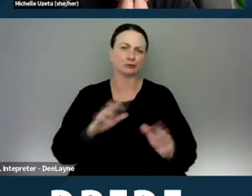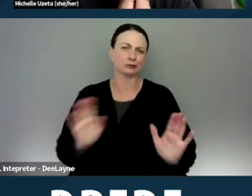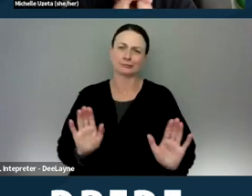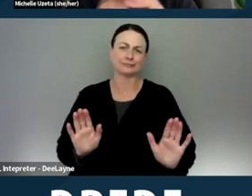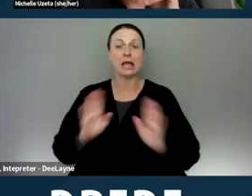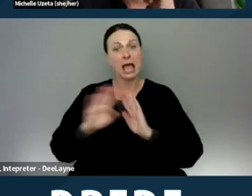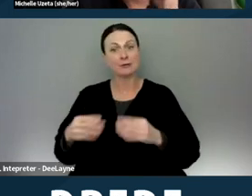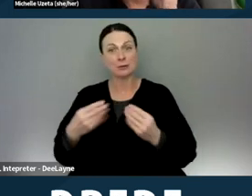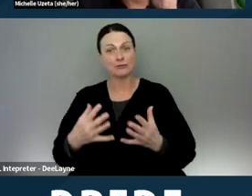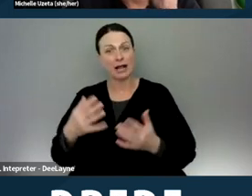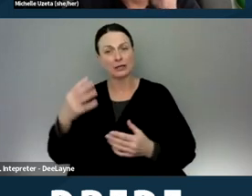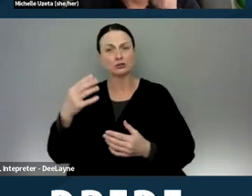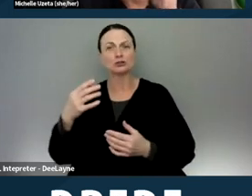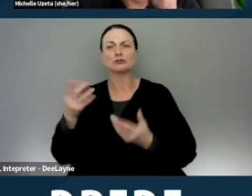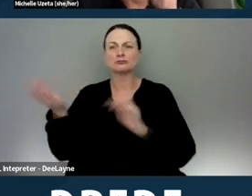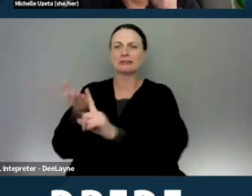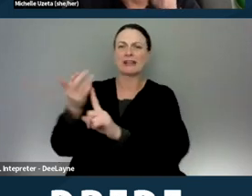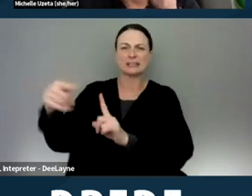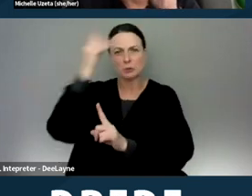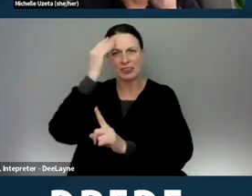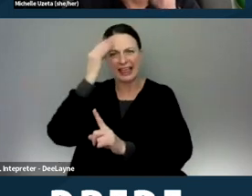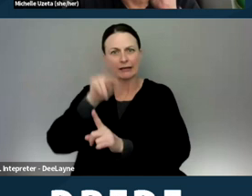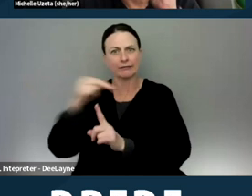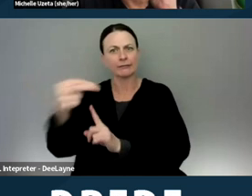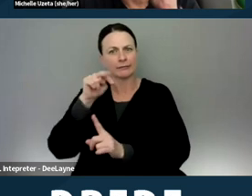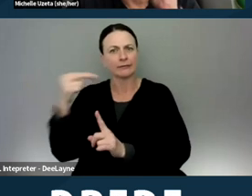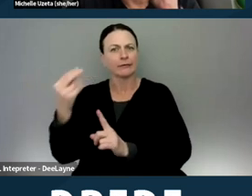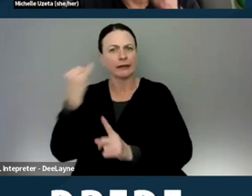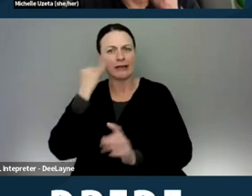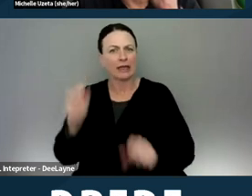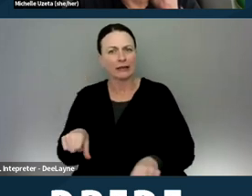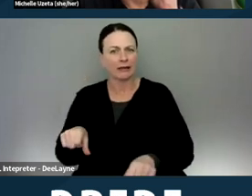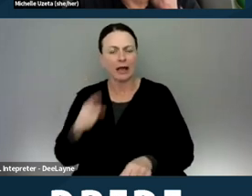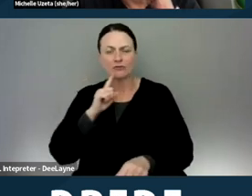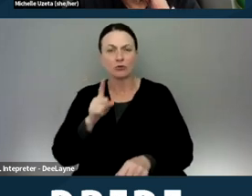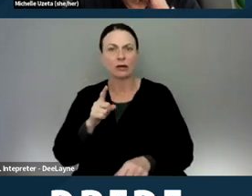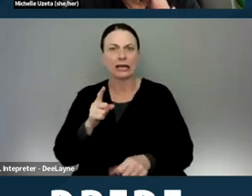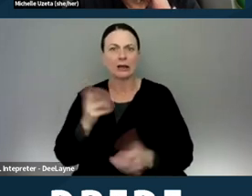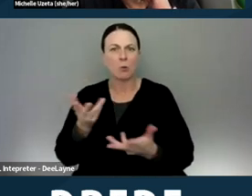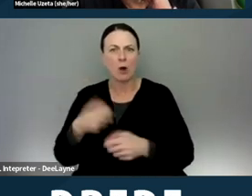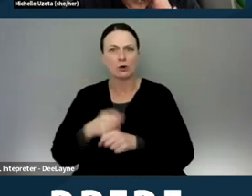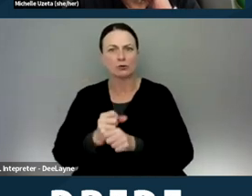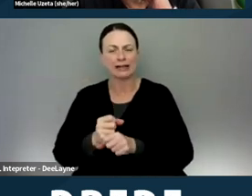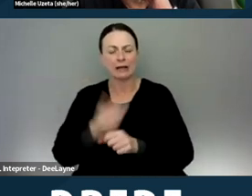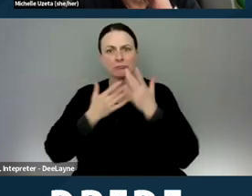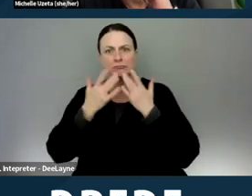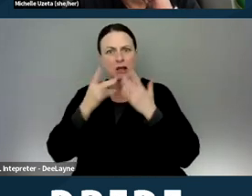to try to think outside the box if they can or in terms of really what would create a financial hardship for them.